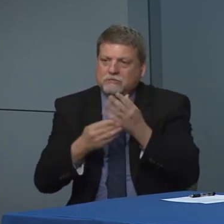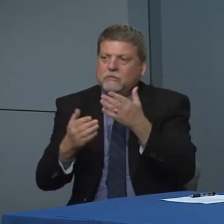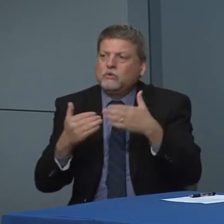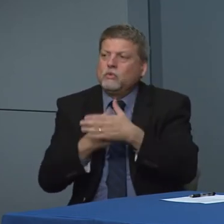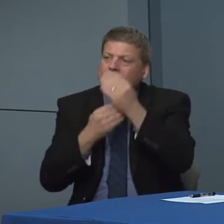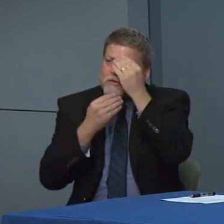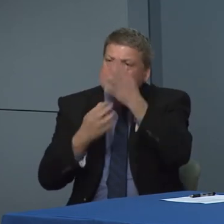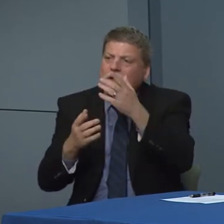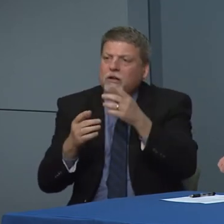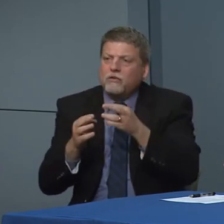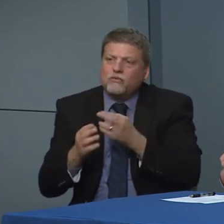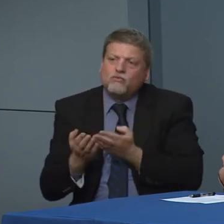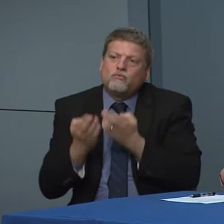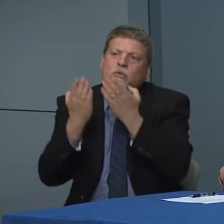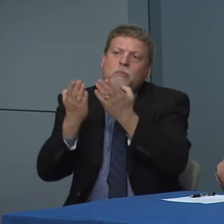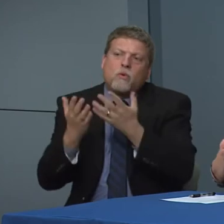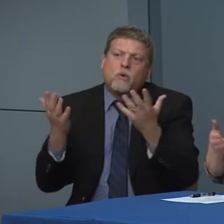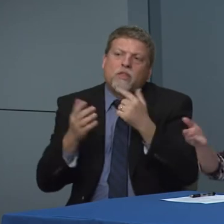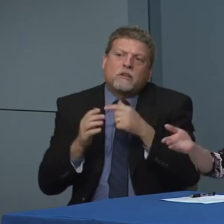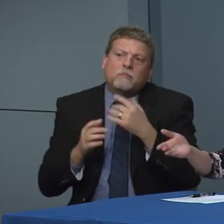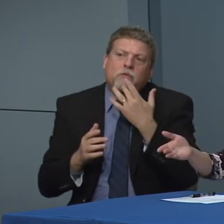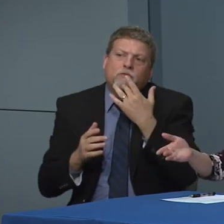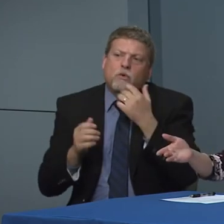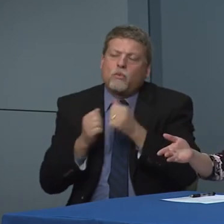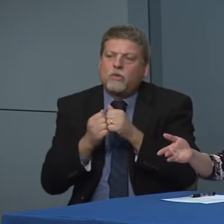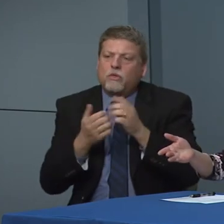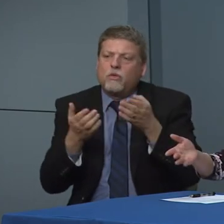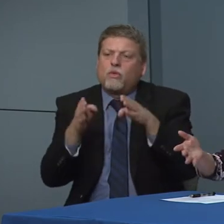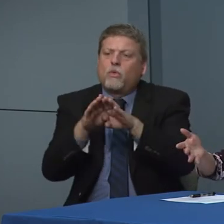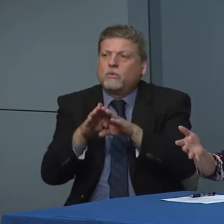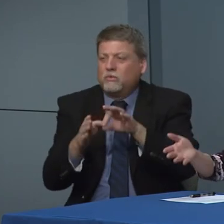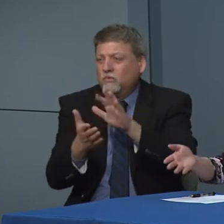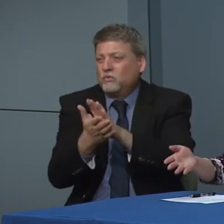That helps try to help us understand how other countries